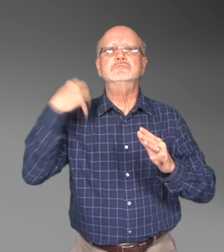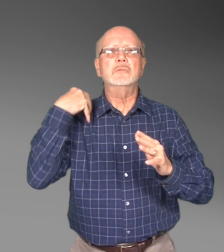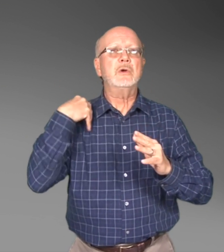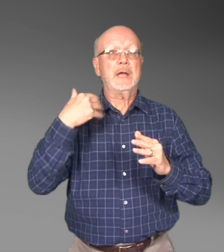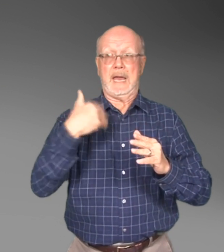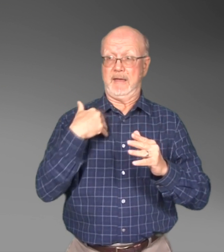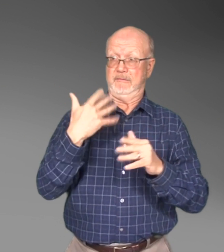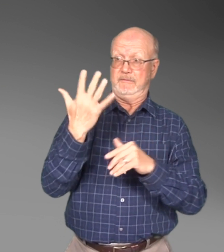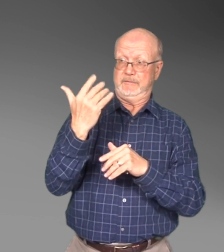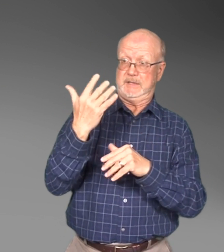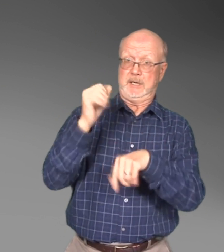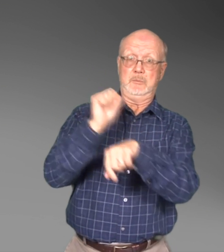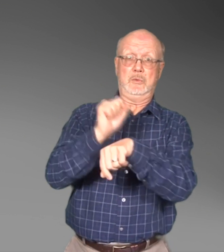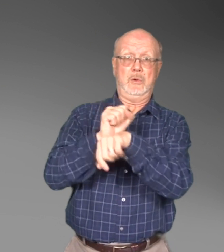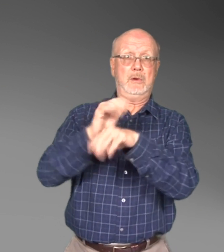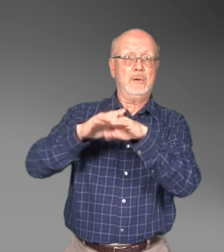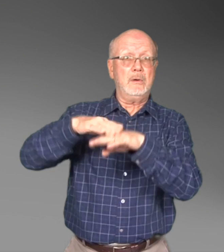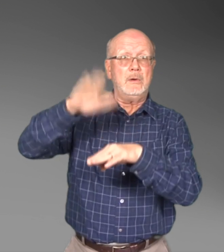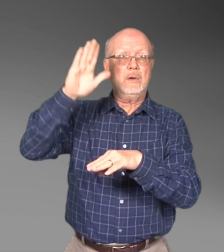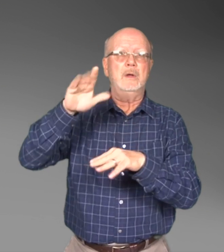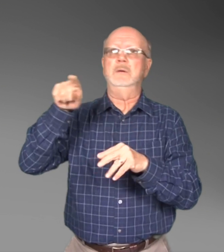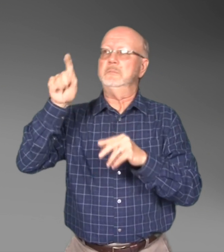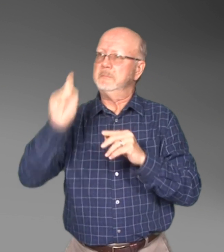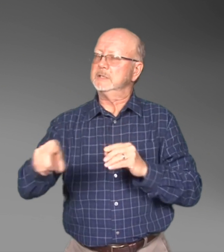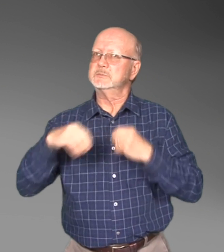and 504 requirements.